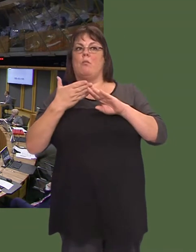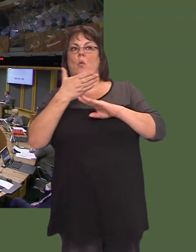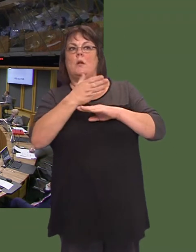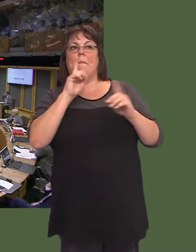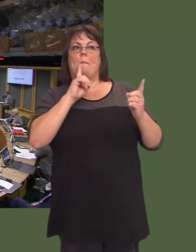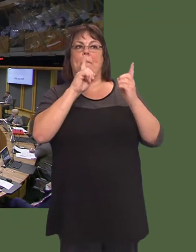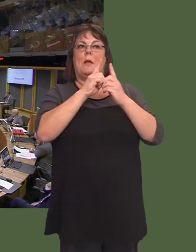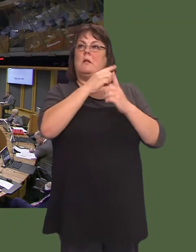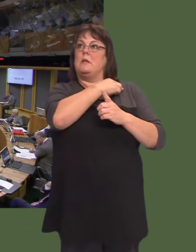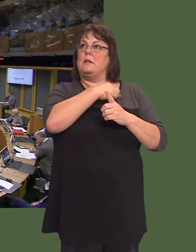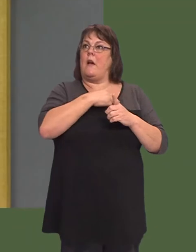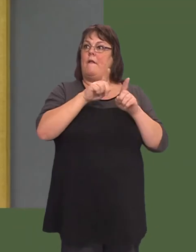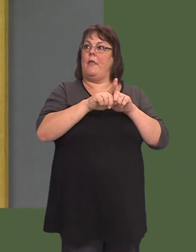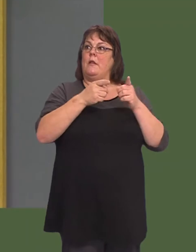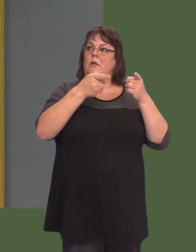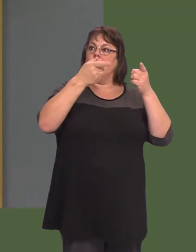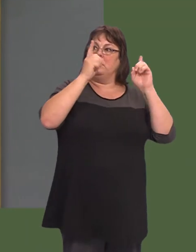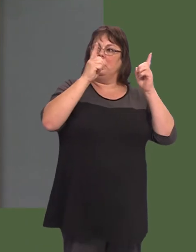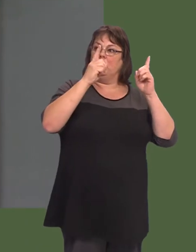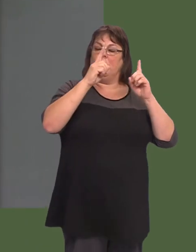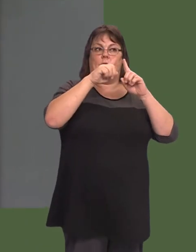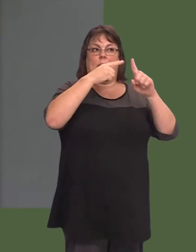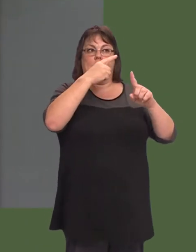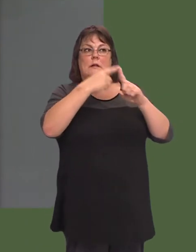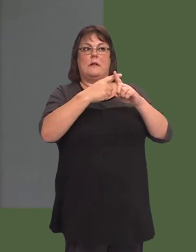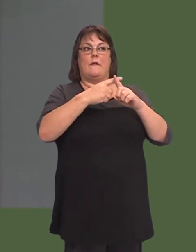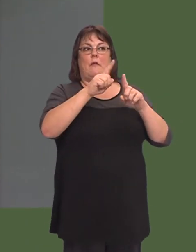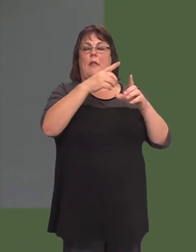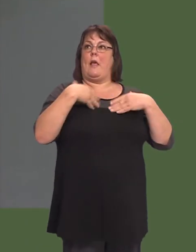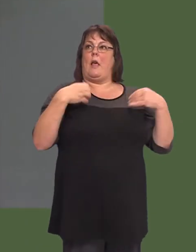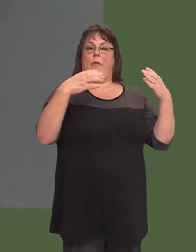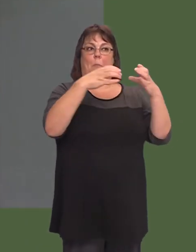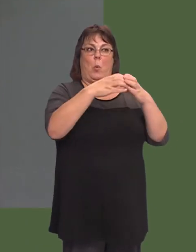and also the chief executive of Hywel Dda health board.